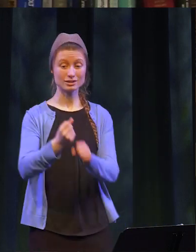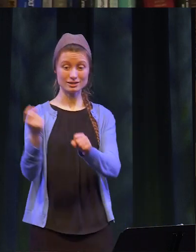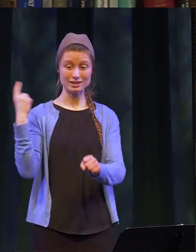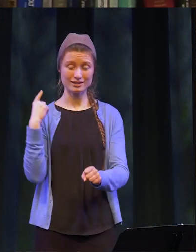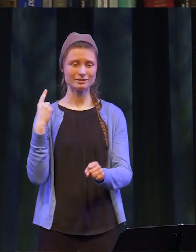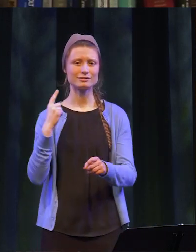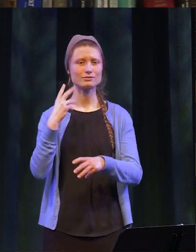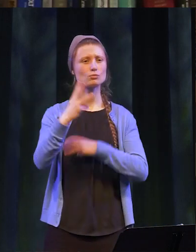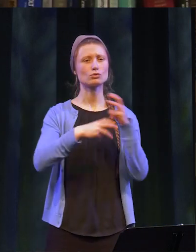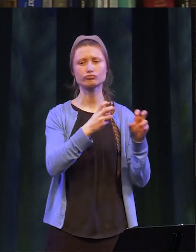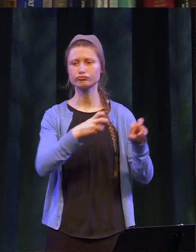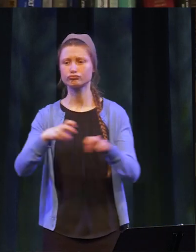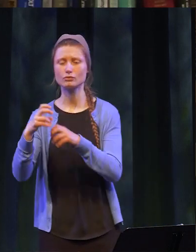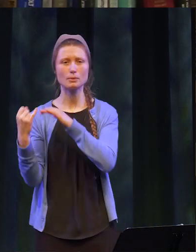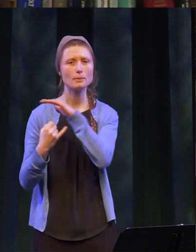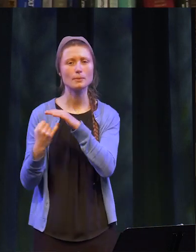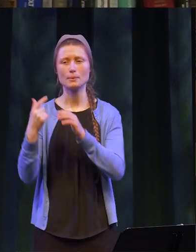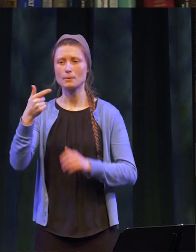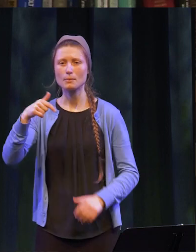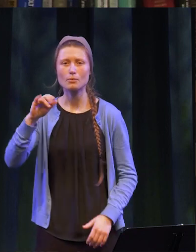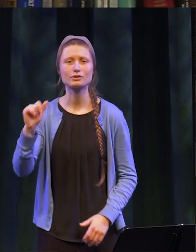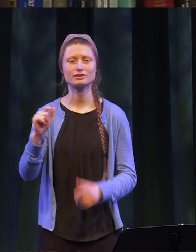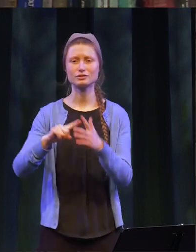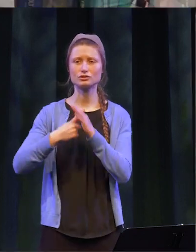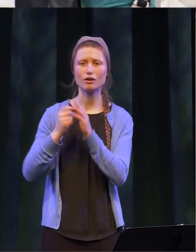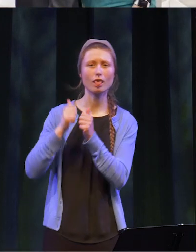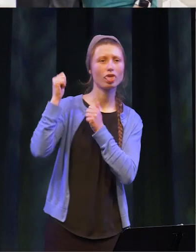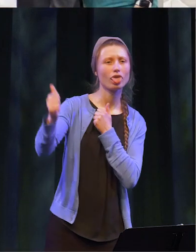world went into quarantine and we began a new normal of social distancing and masking